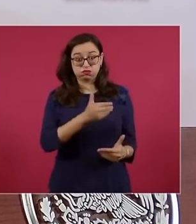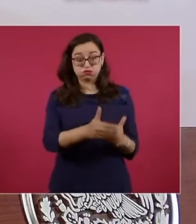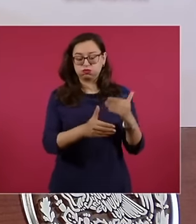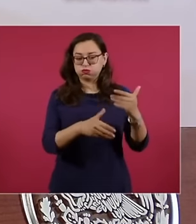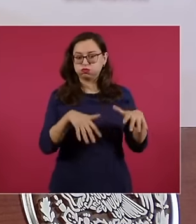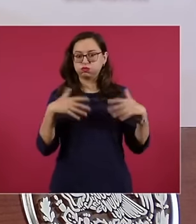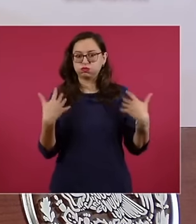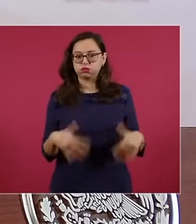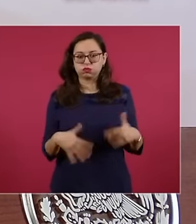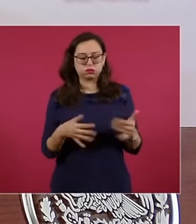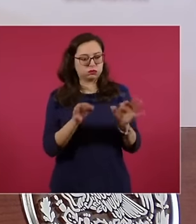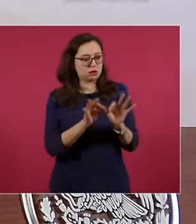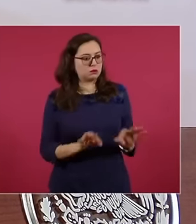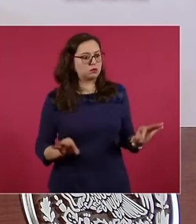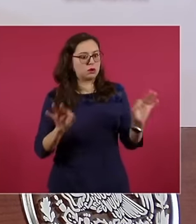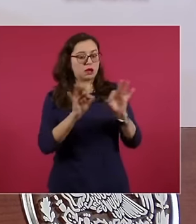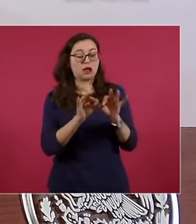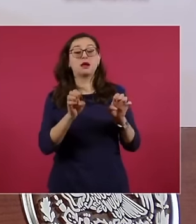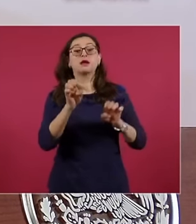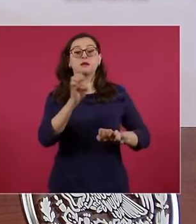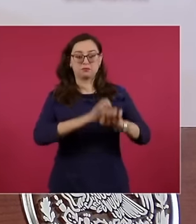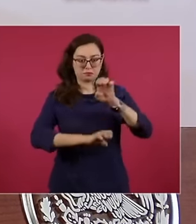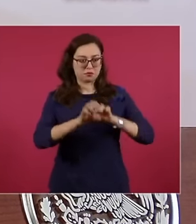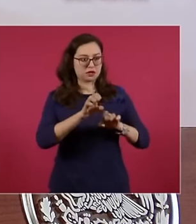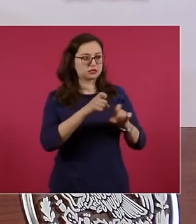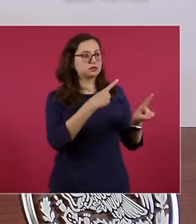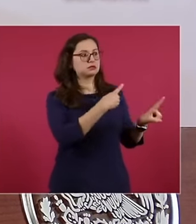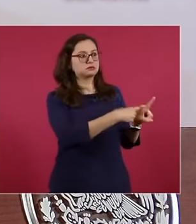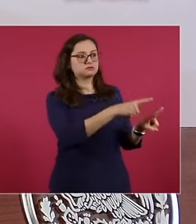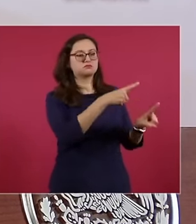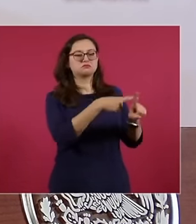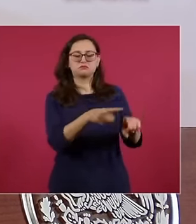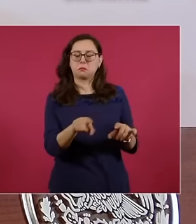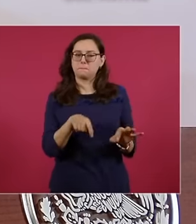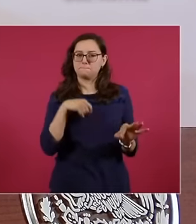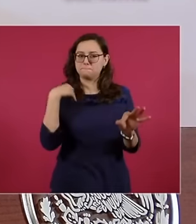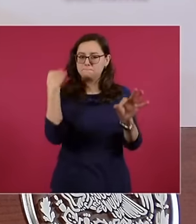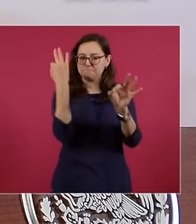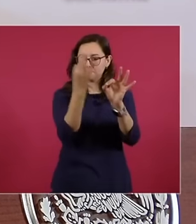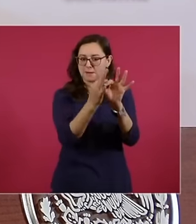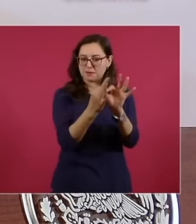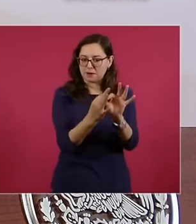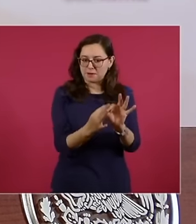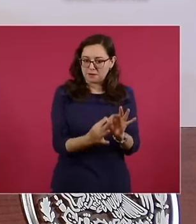the commitment of the companies that have been fully carrying out their work in the case of